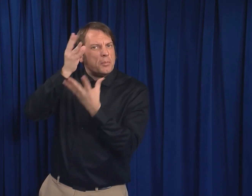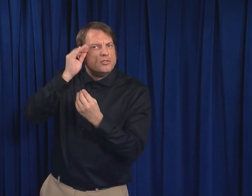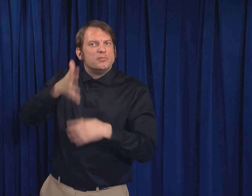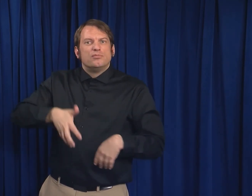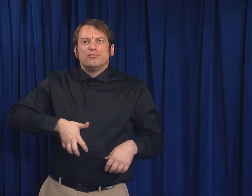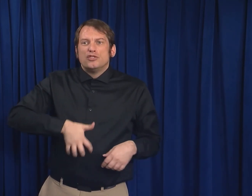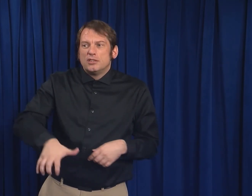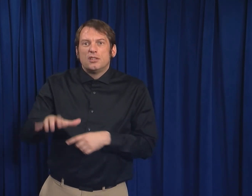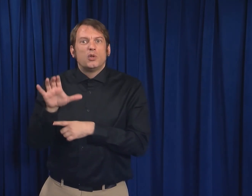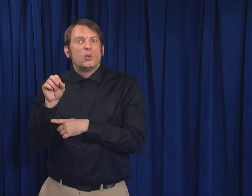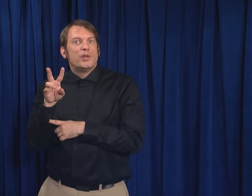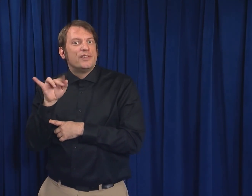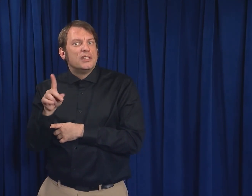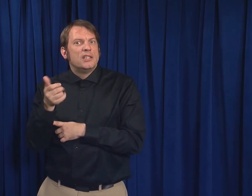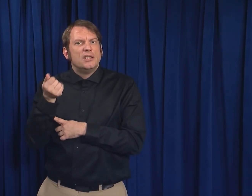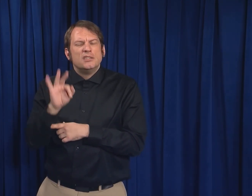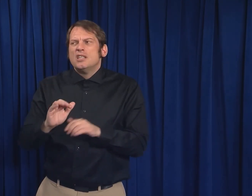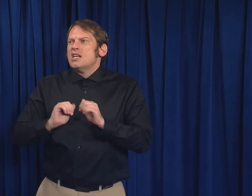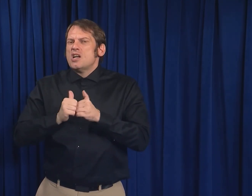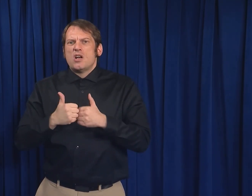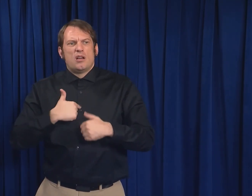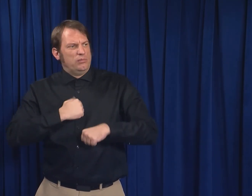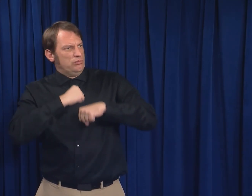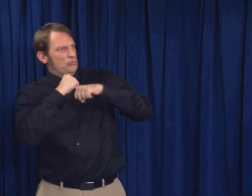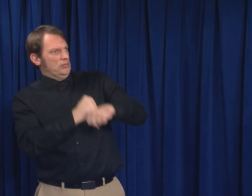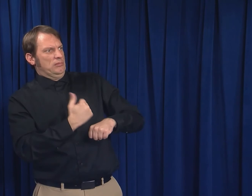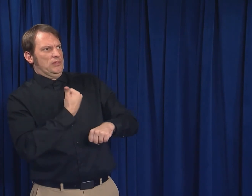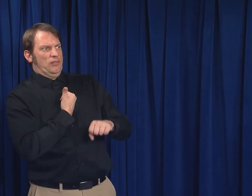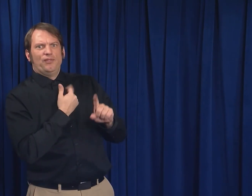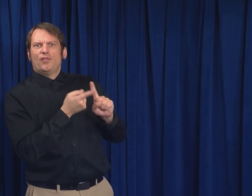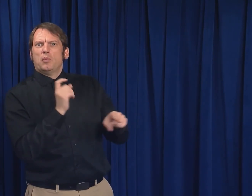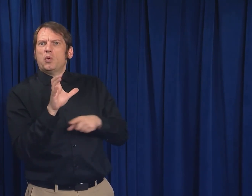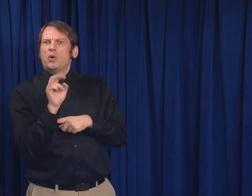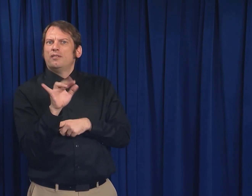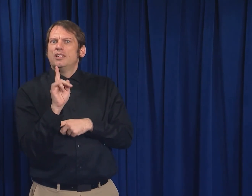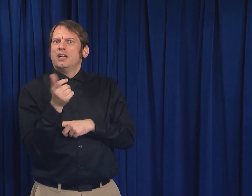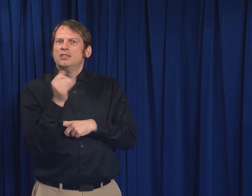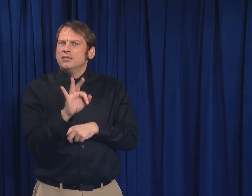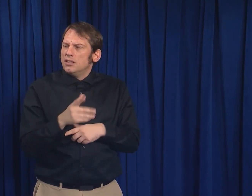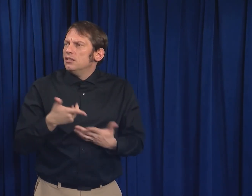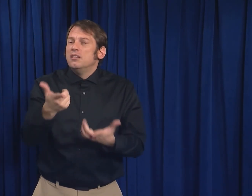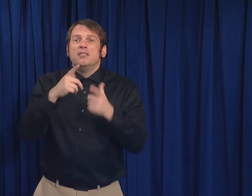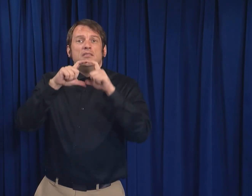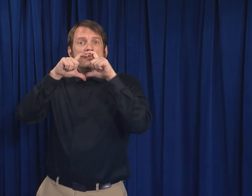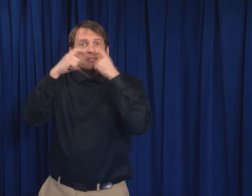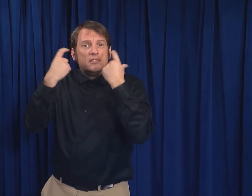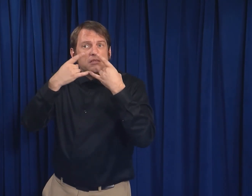including information on Pregnancy and COVID-19, How to Protect Yourself from COVID-19,